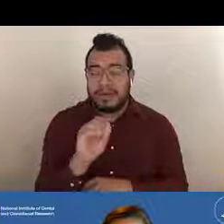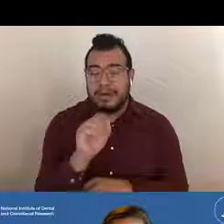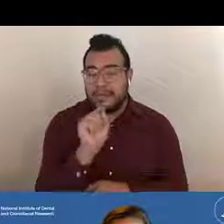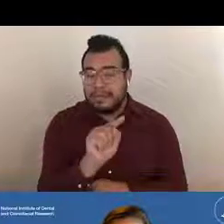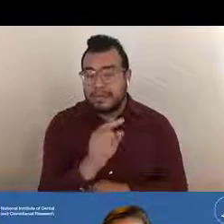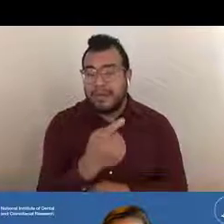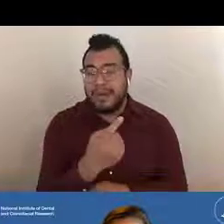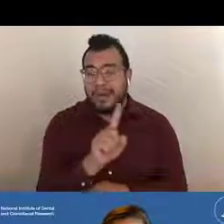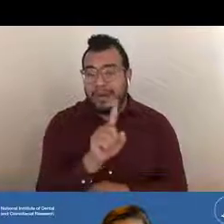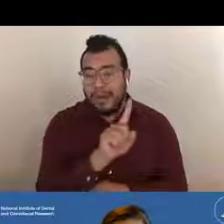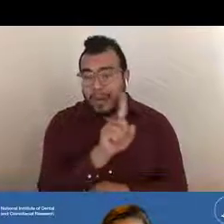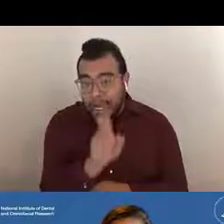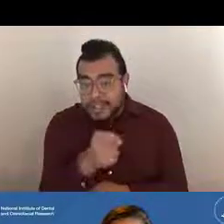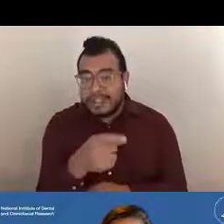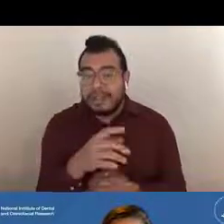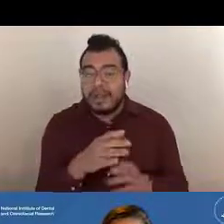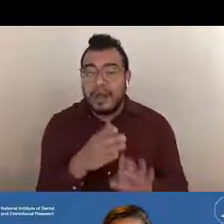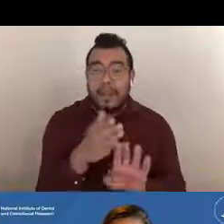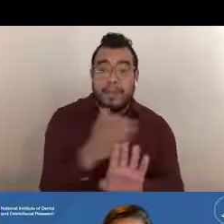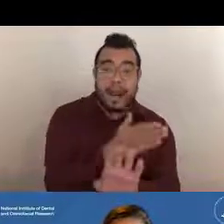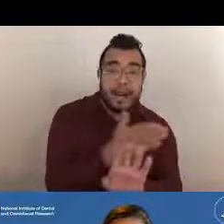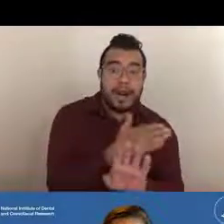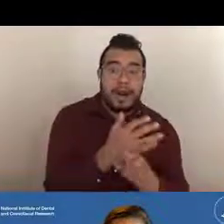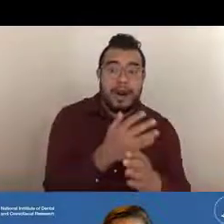for prior approvals and changes to your award.